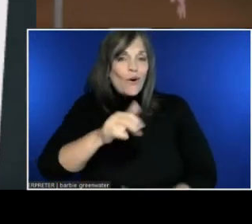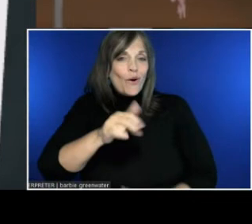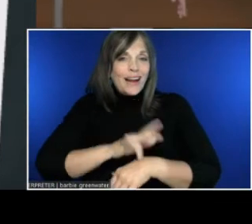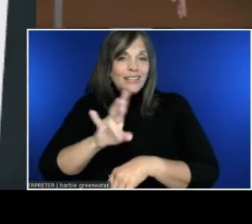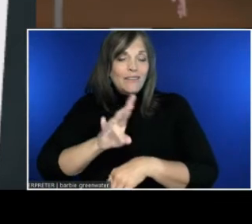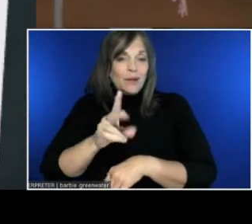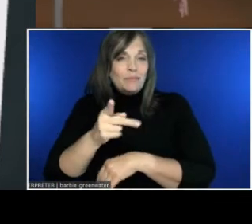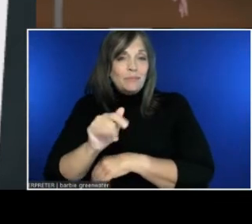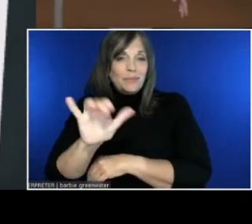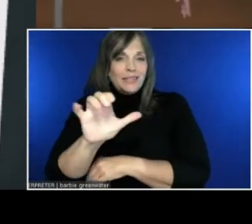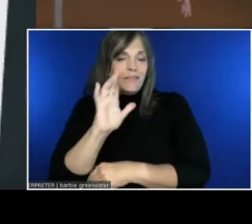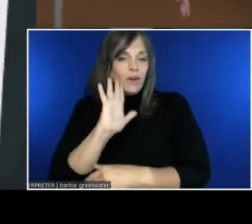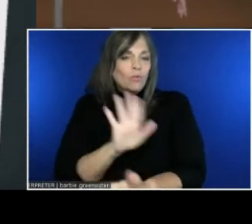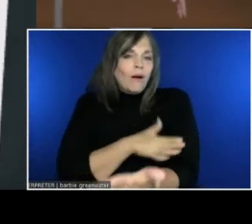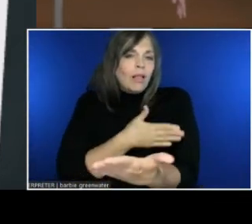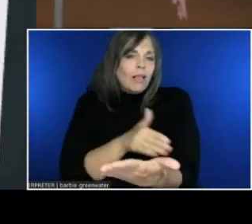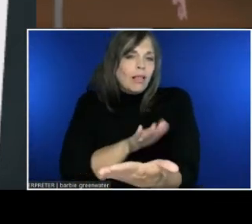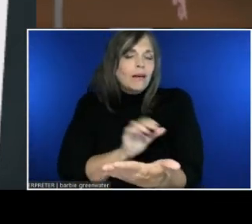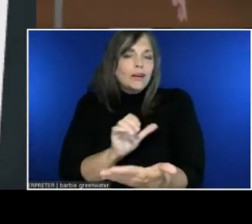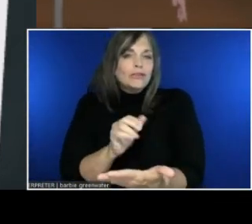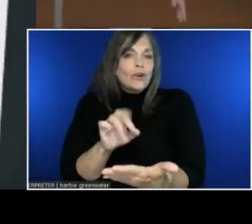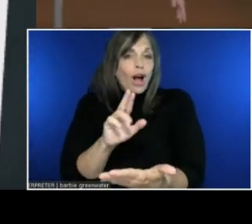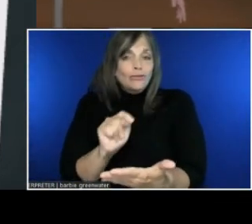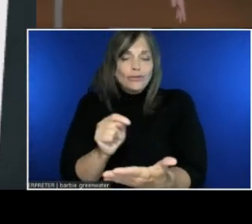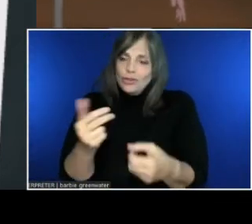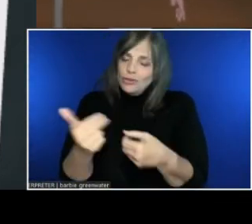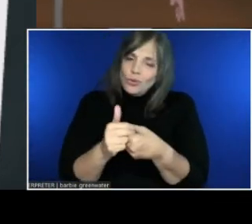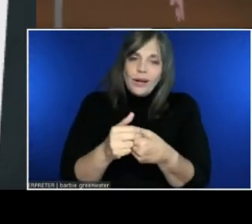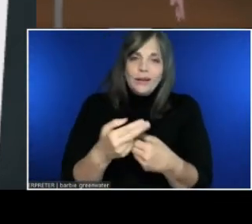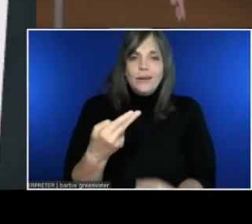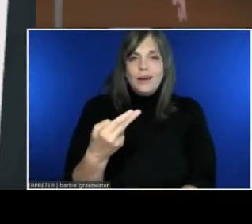Attend if you can. Holoportation is really cool.